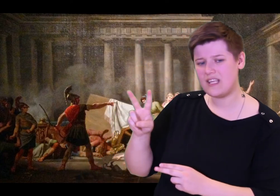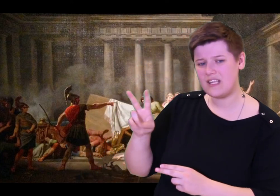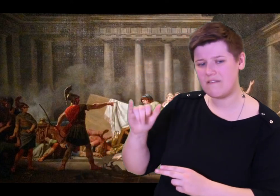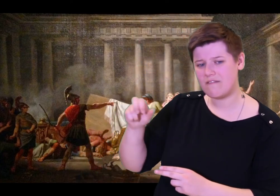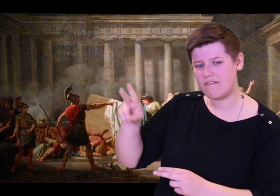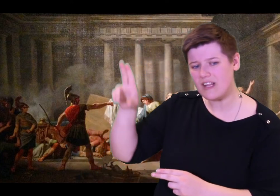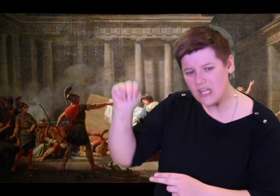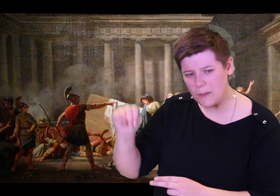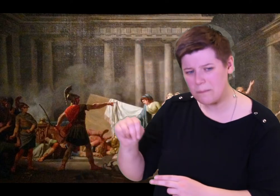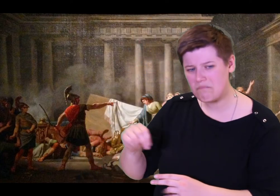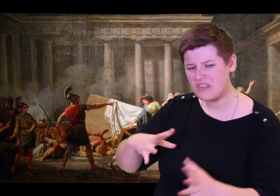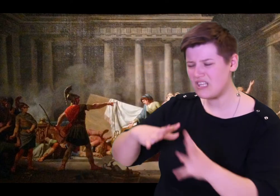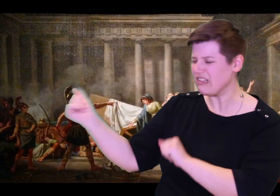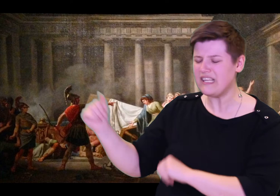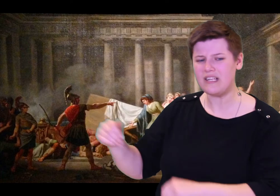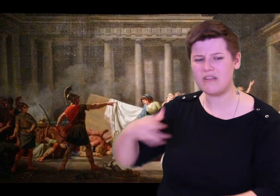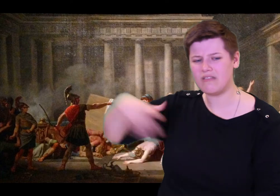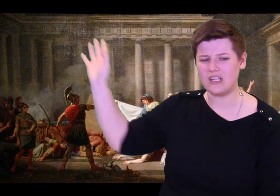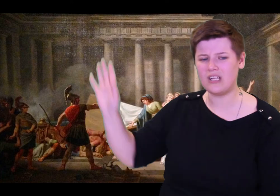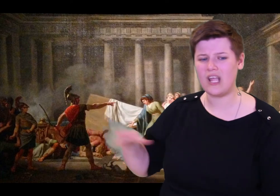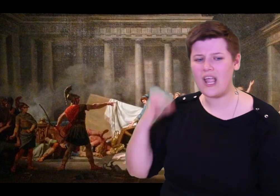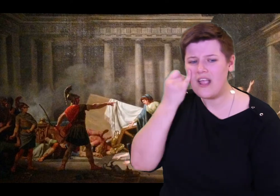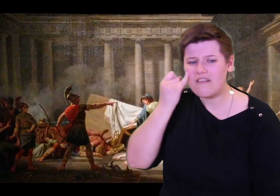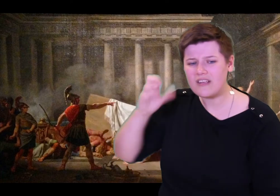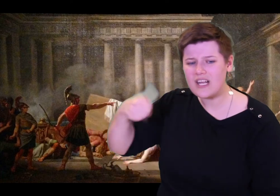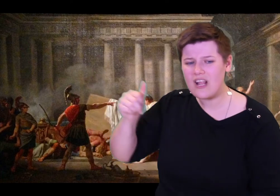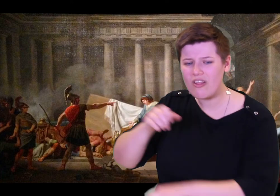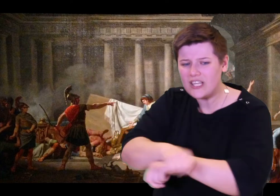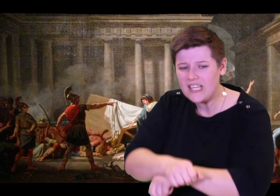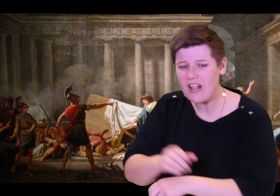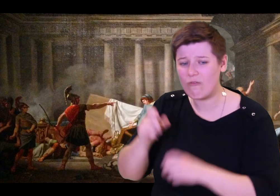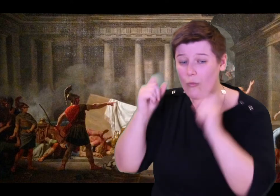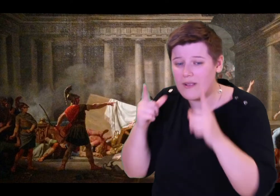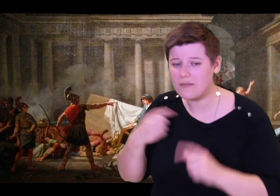slept so soundly since my Odysseus marched off to see that cursed town--Evilium.